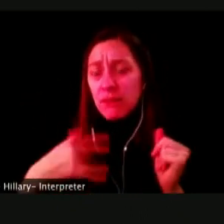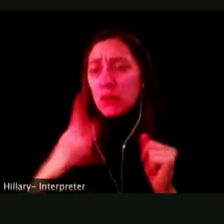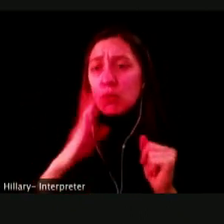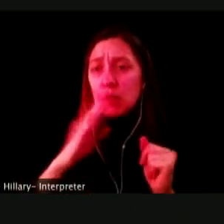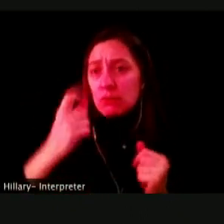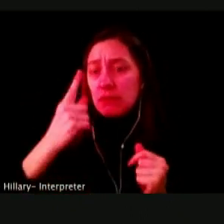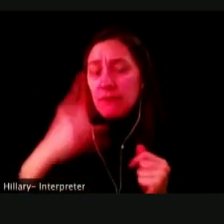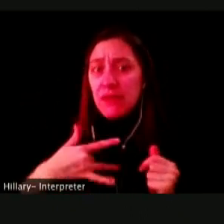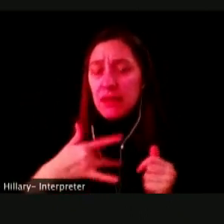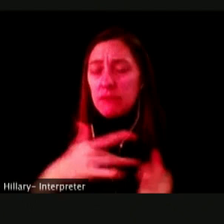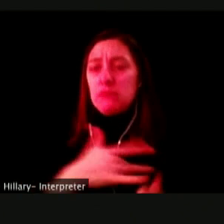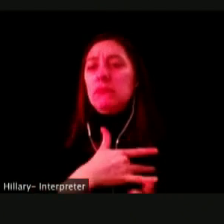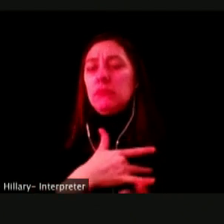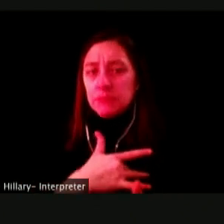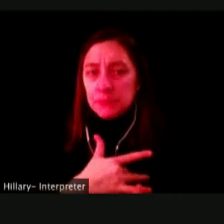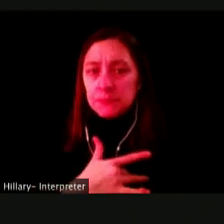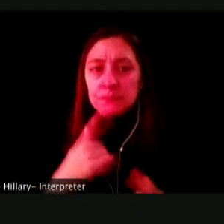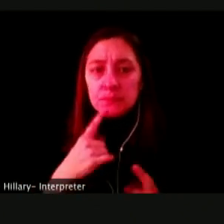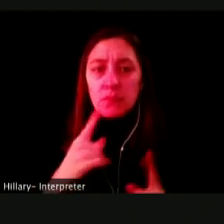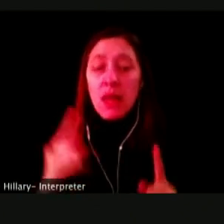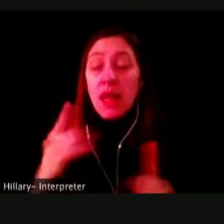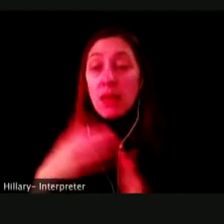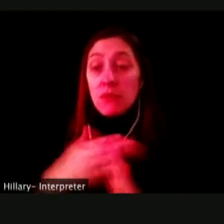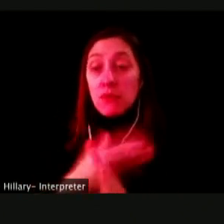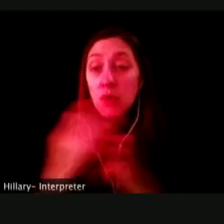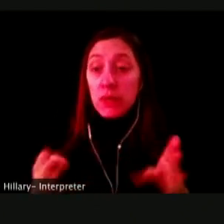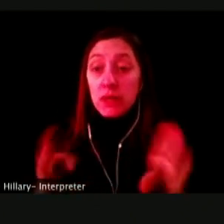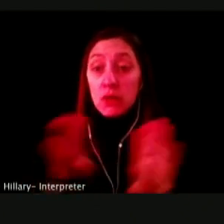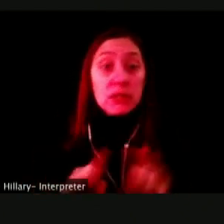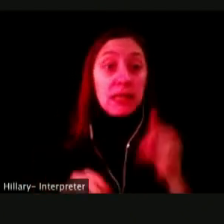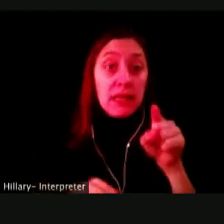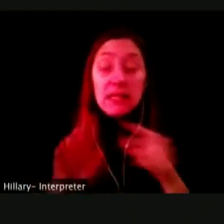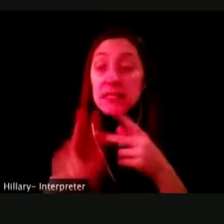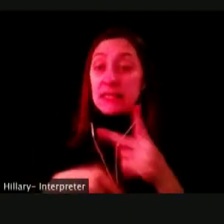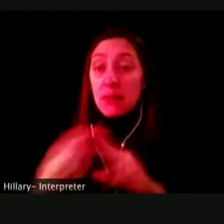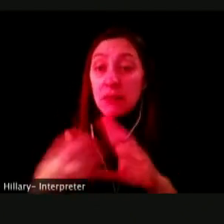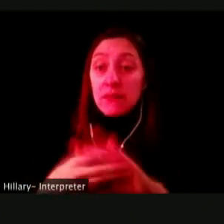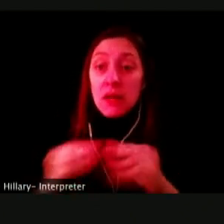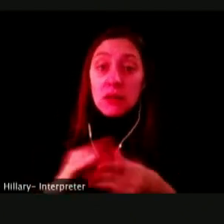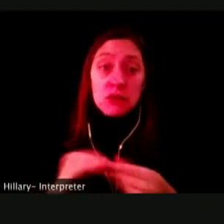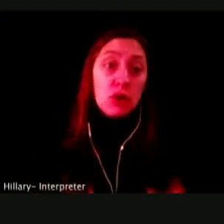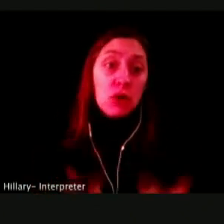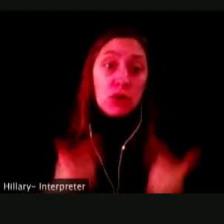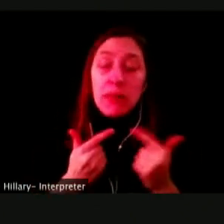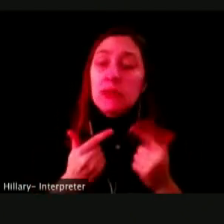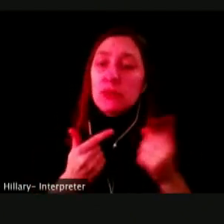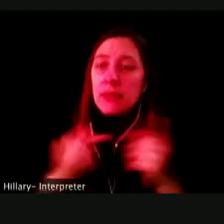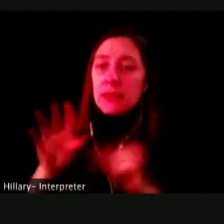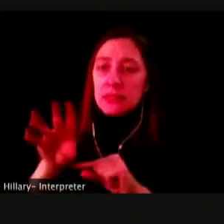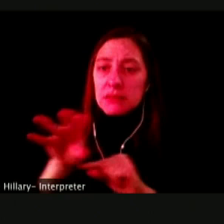BEFORE CLOSING I WOULD LIKE TO POINT OUT THE DOCUMENTARY FROM THE SAME WEBSITE CALLED BLACK